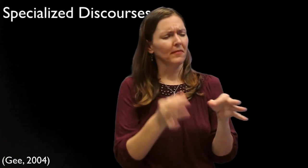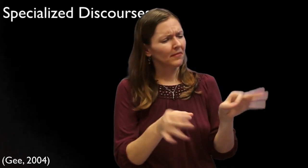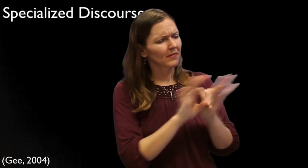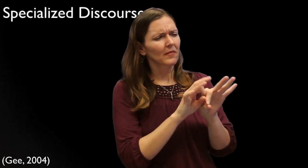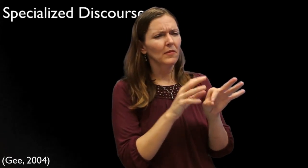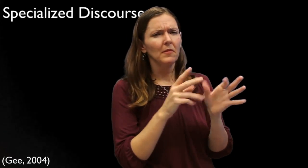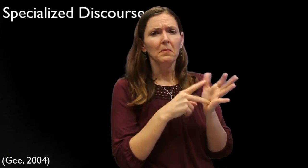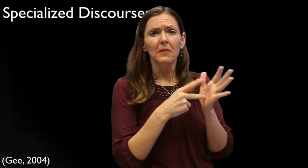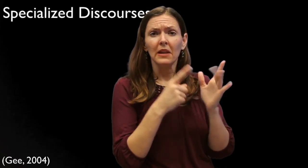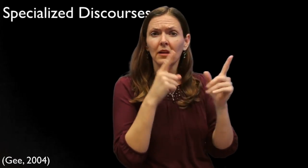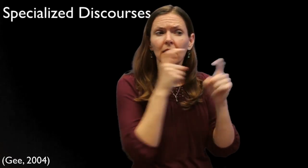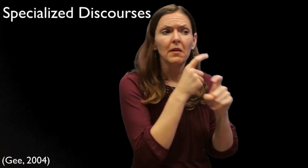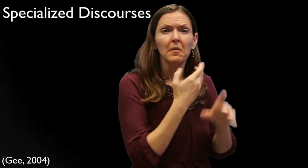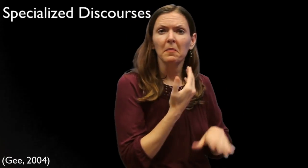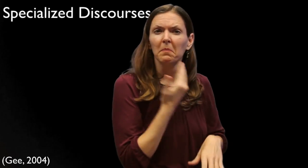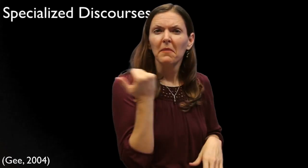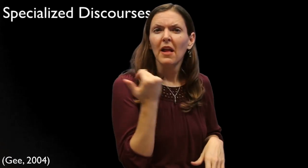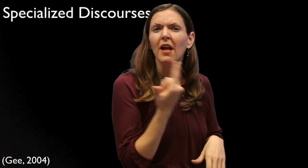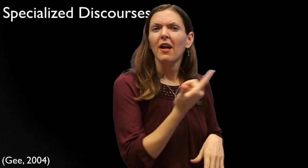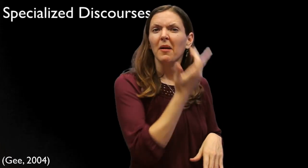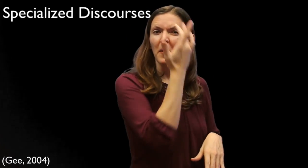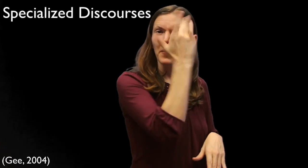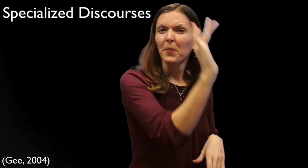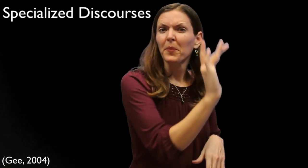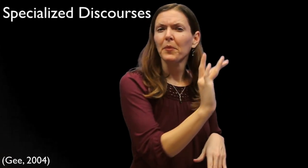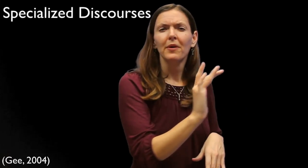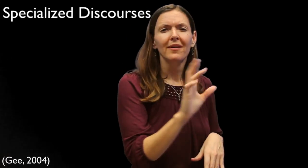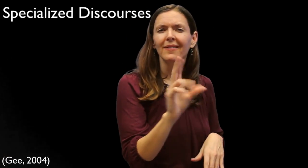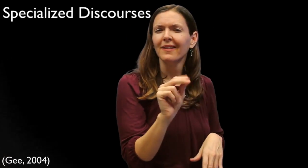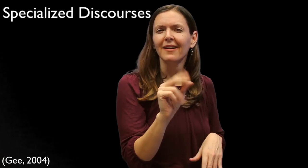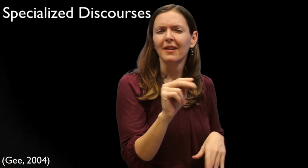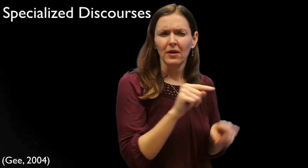"Important" can also mean "more complex", "better", "more intelligent" - this is not true.